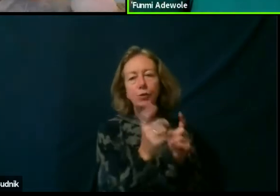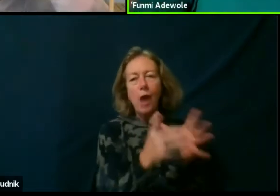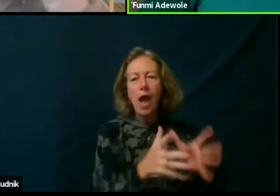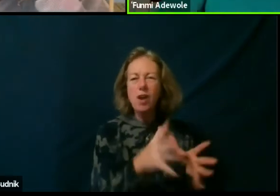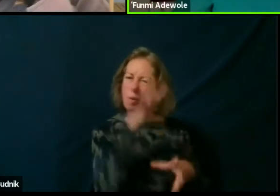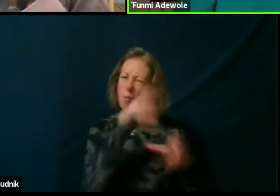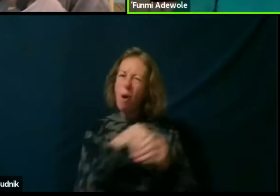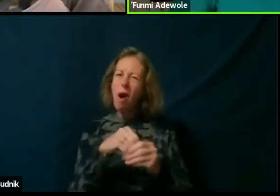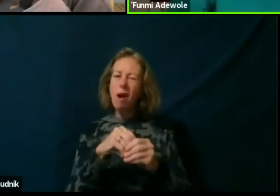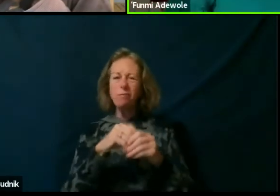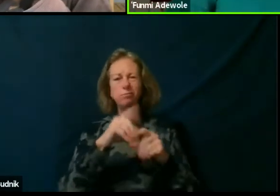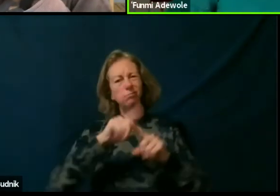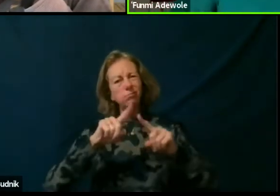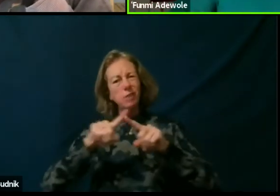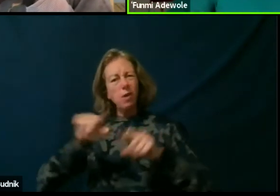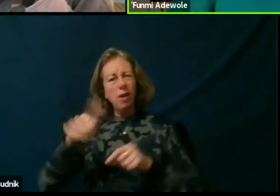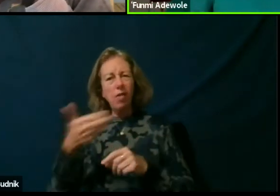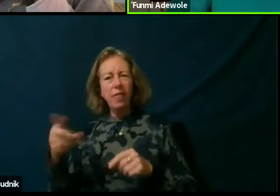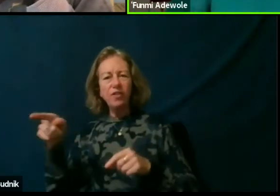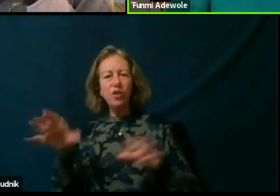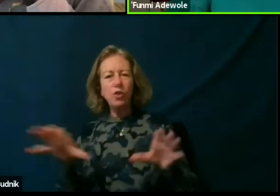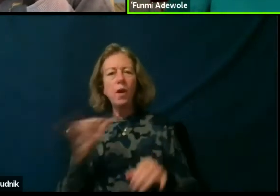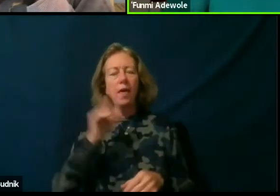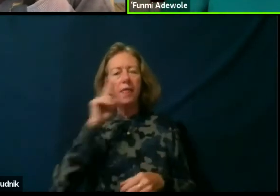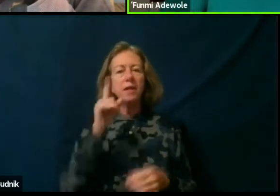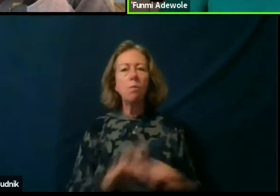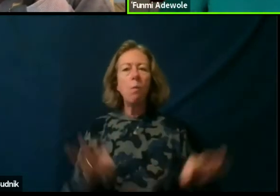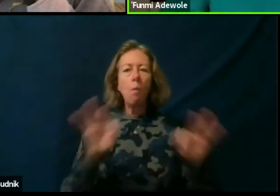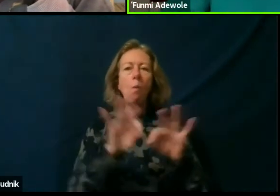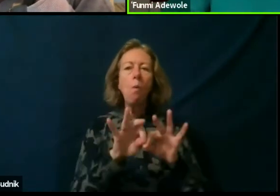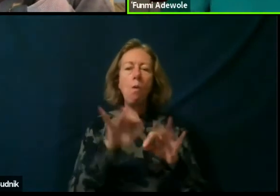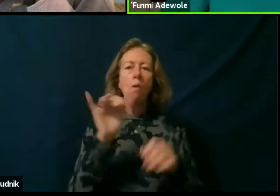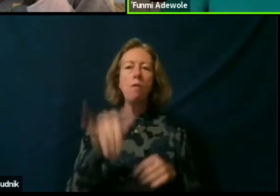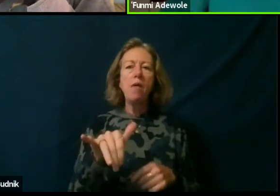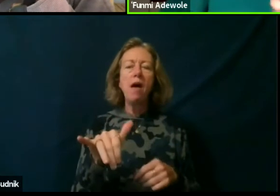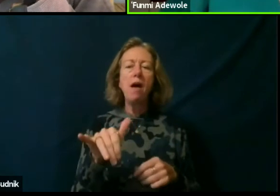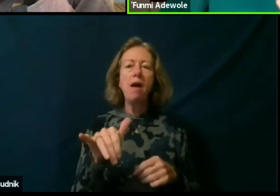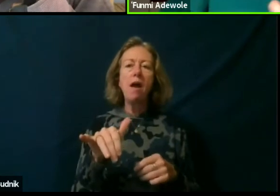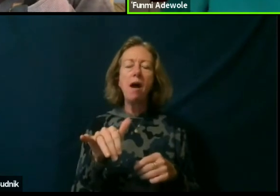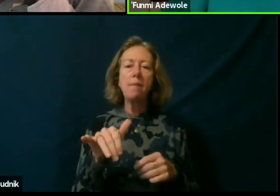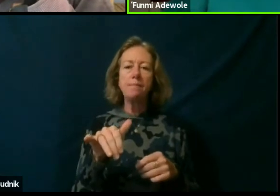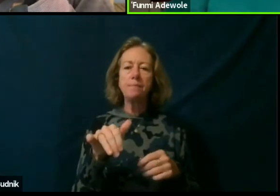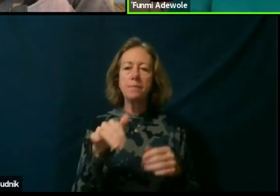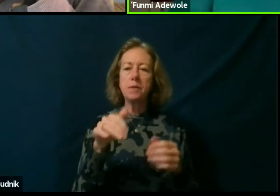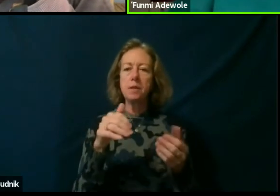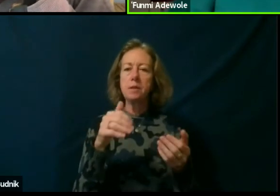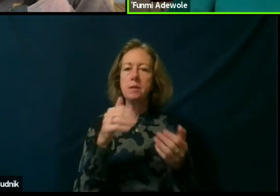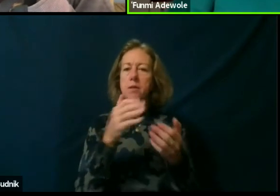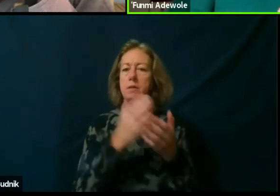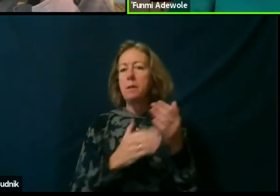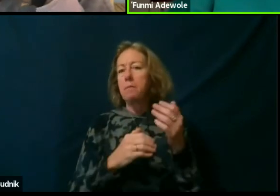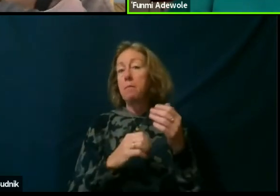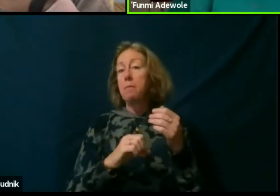So I think it is important that some platform is given and some space is given